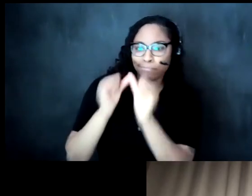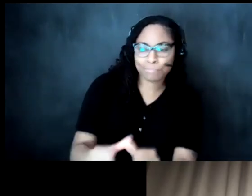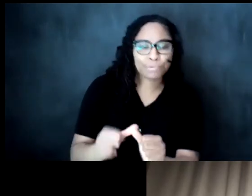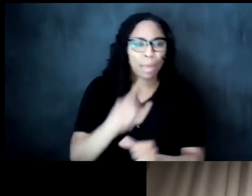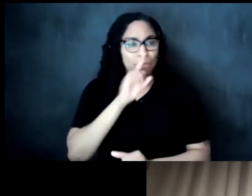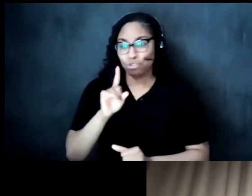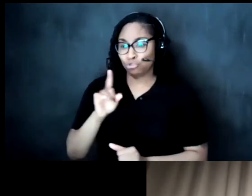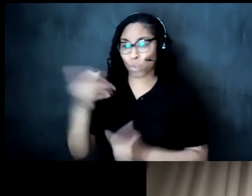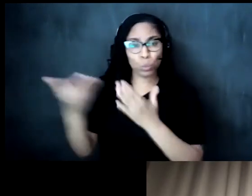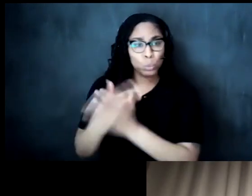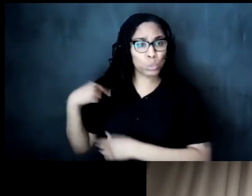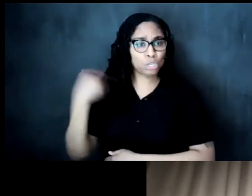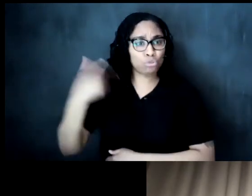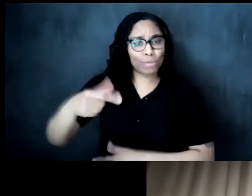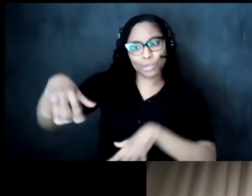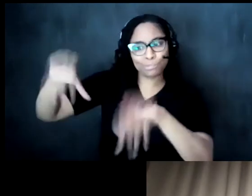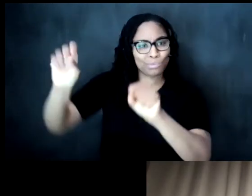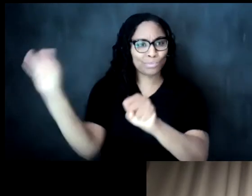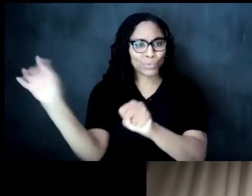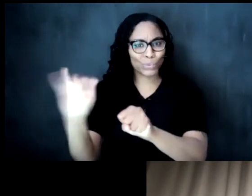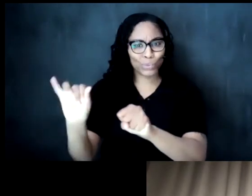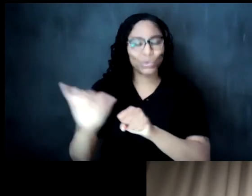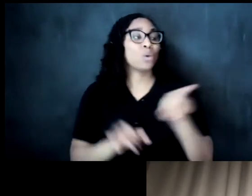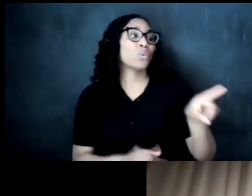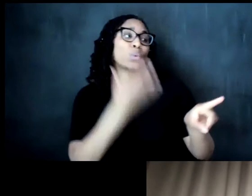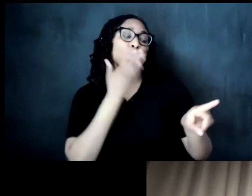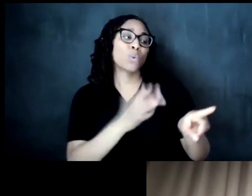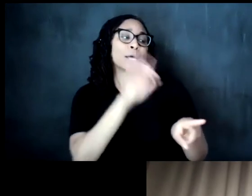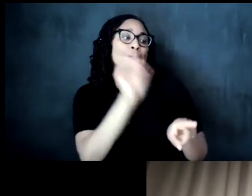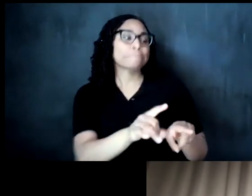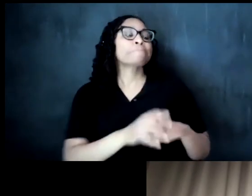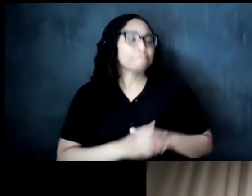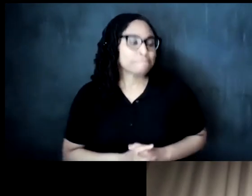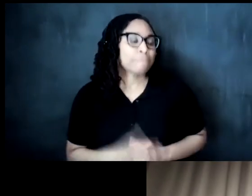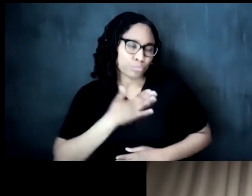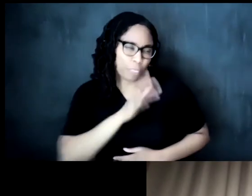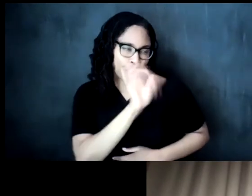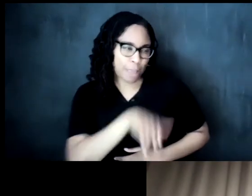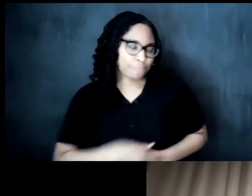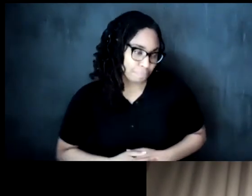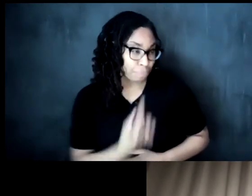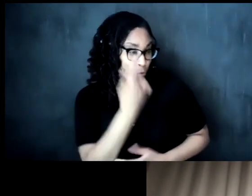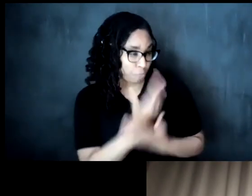yeah yeah no so i i appreciate that that question uh one one thing that i always do is i when i when